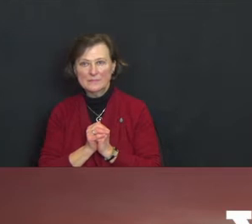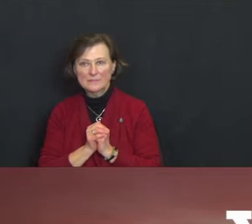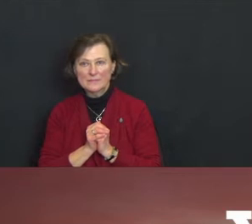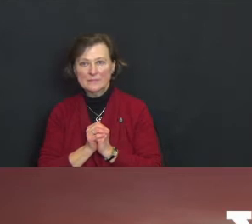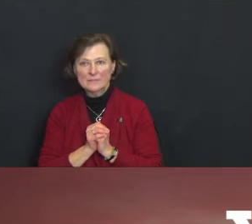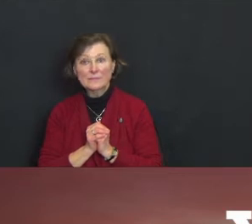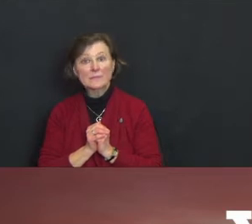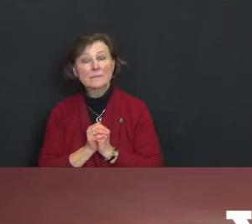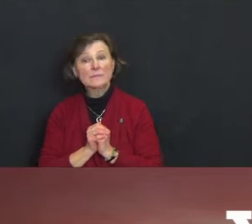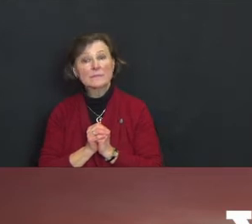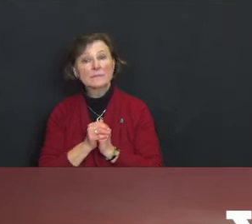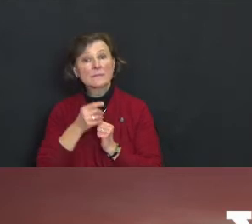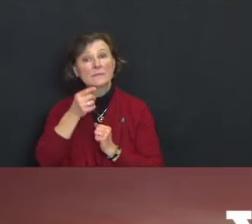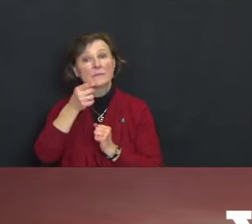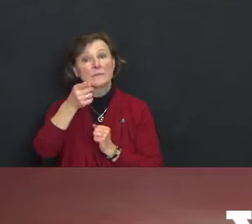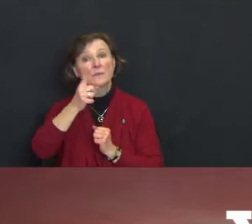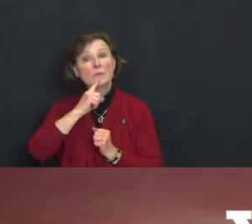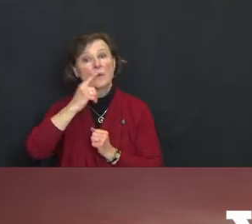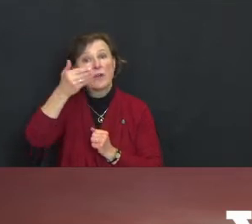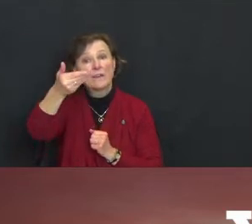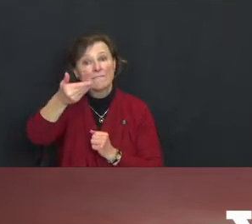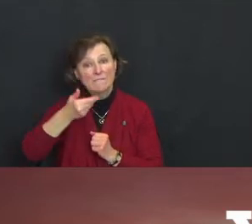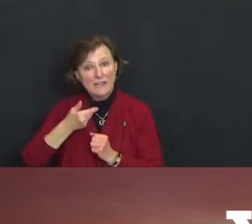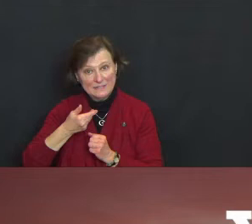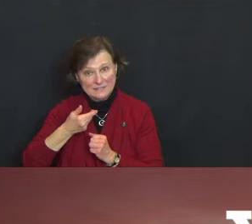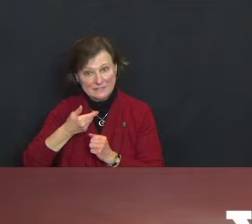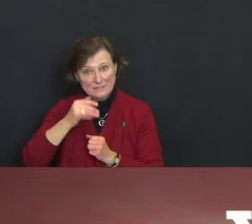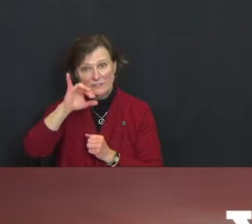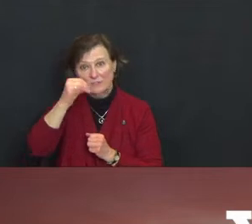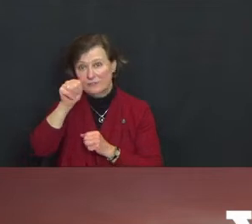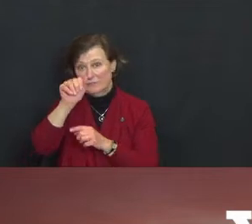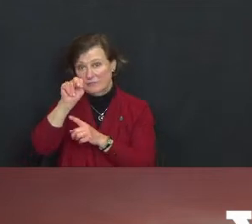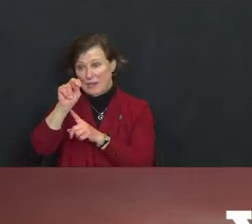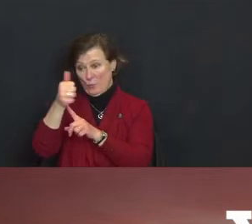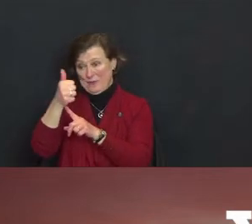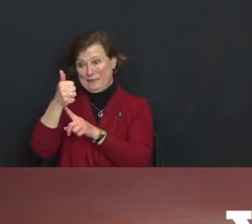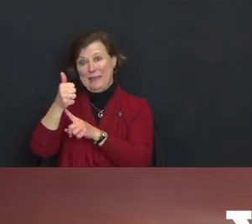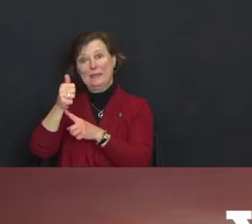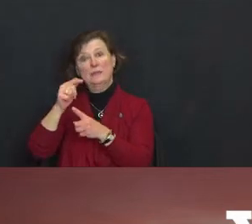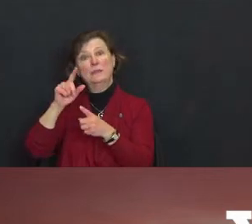You are invited January 10th to compassionate connections.